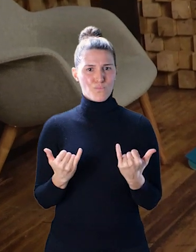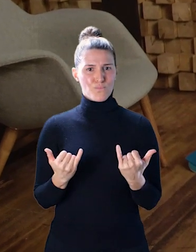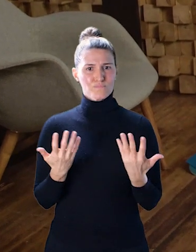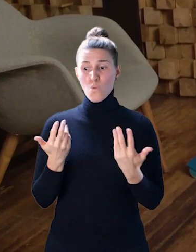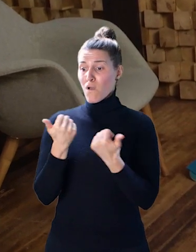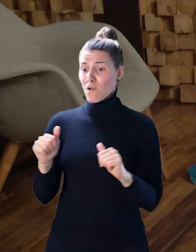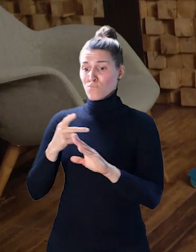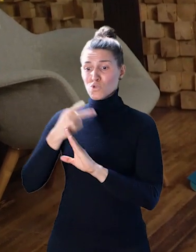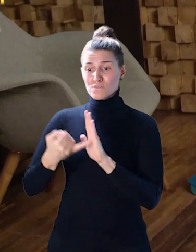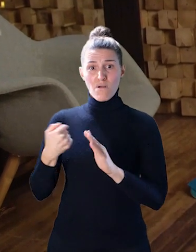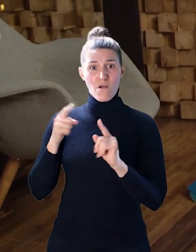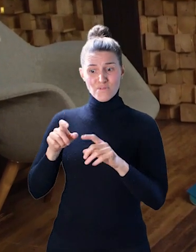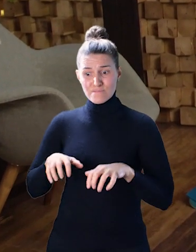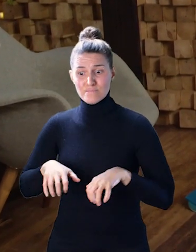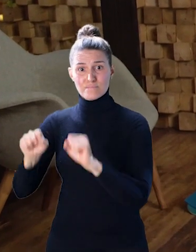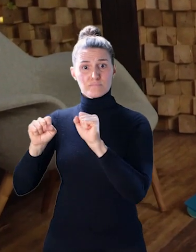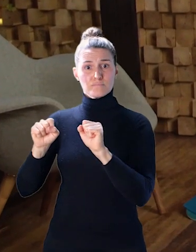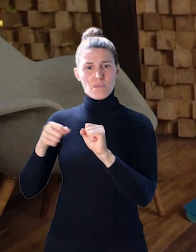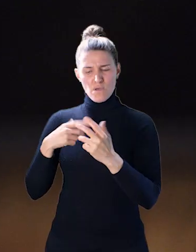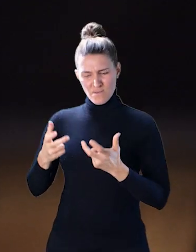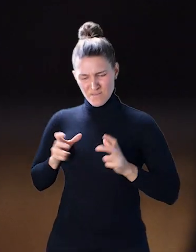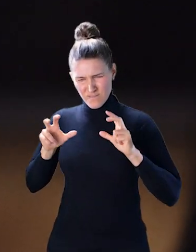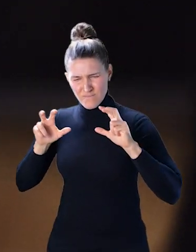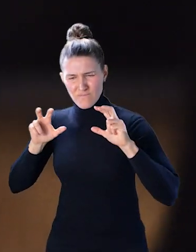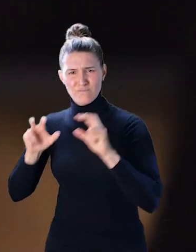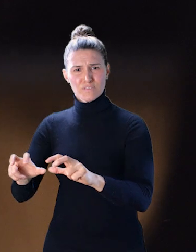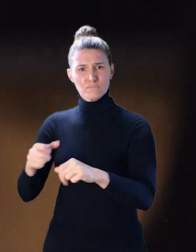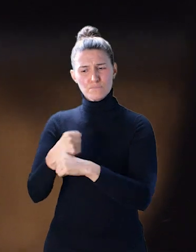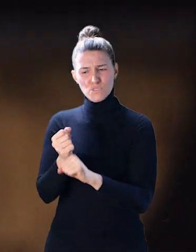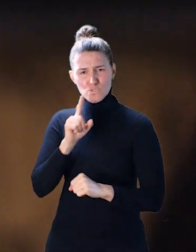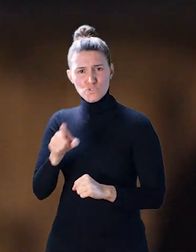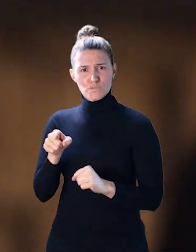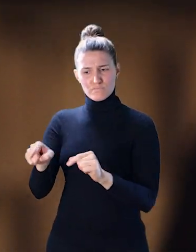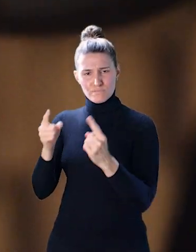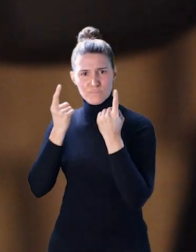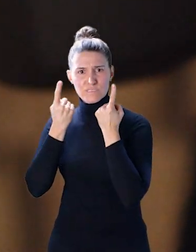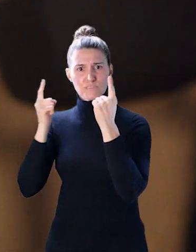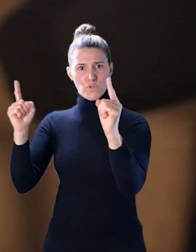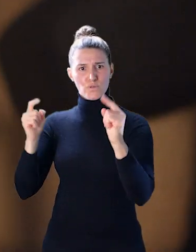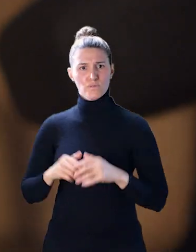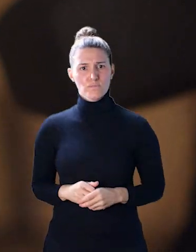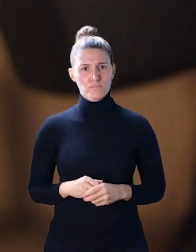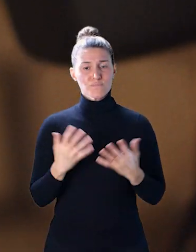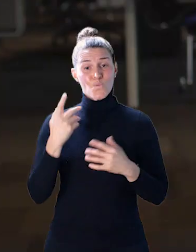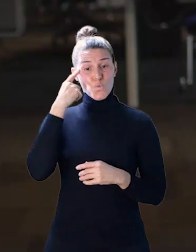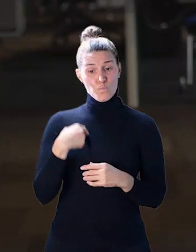When I take on a project, I do everything in my power to make sure that it's successful. And so for me in my